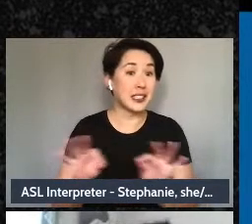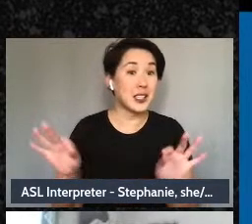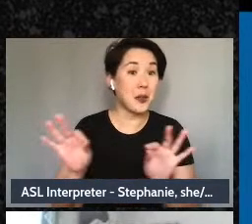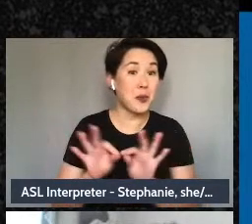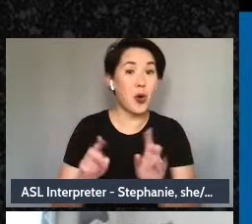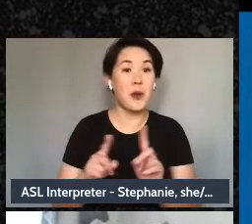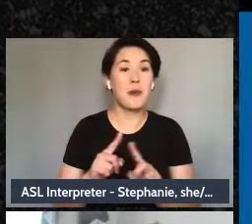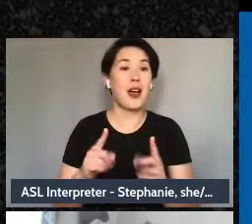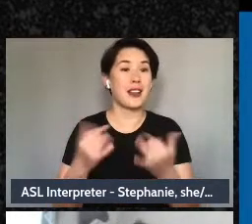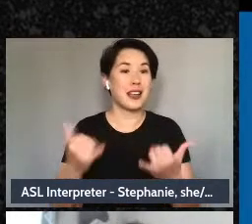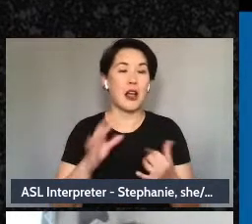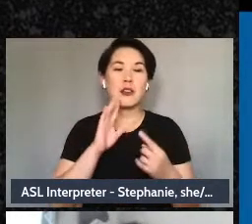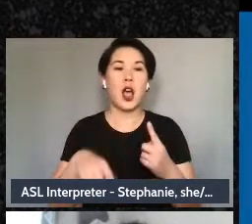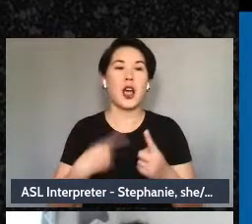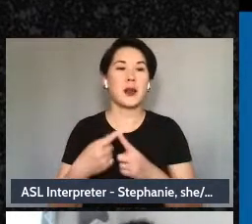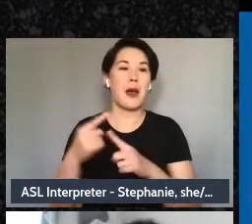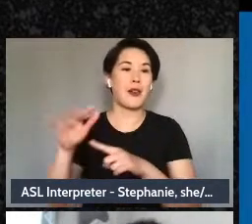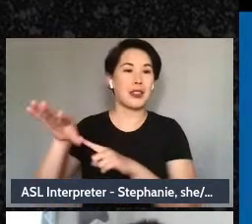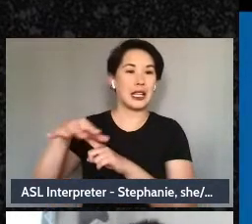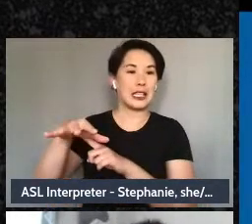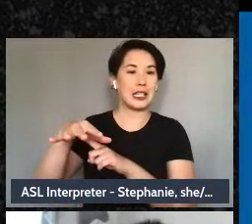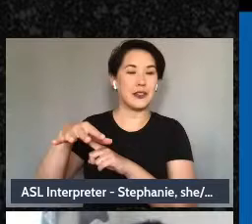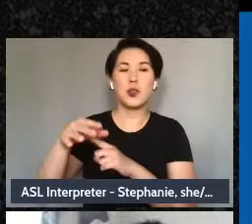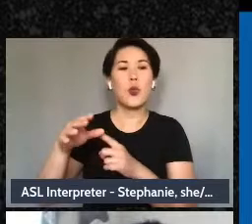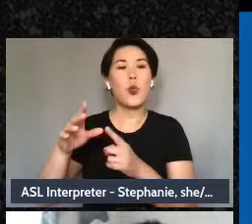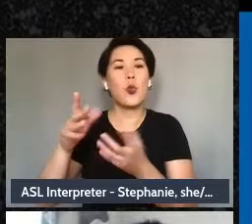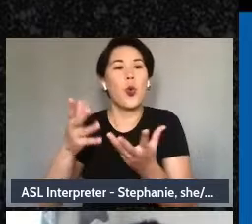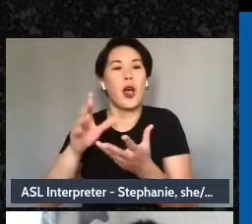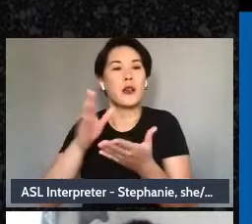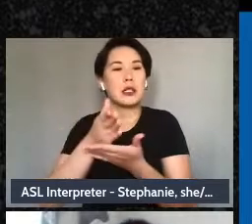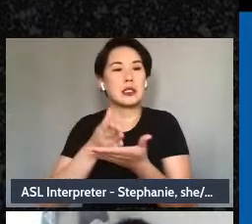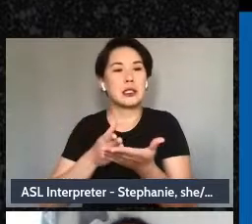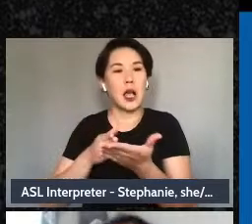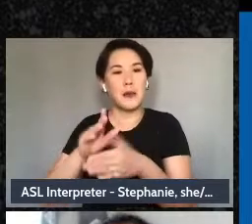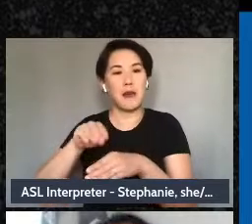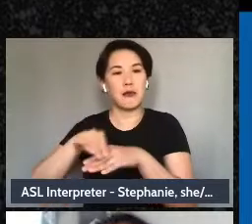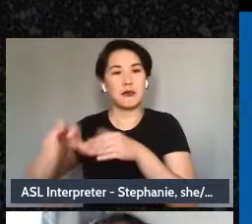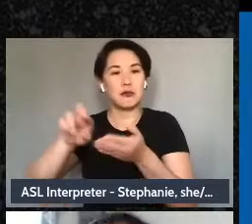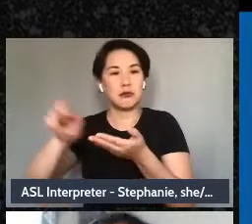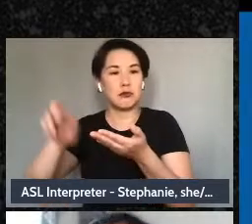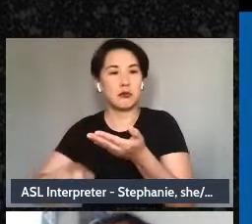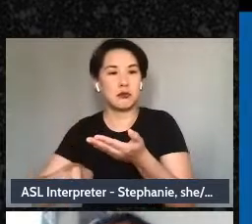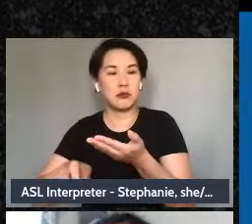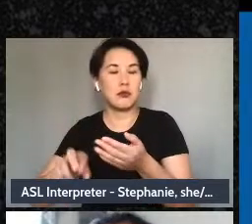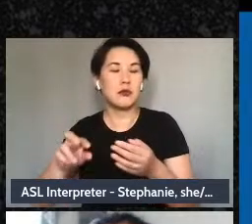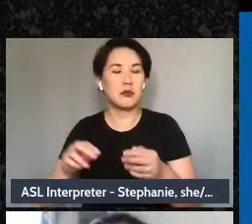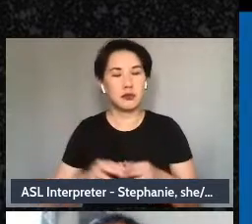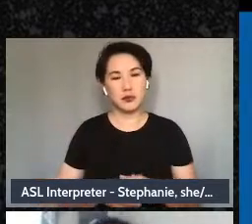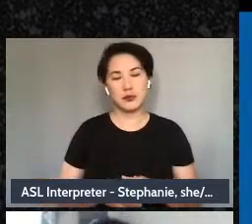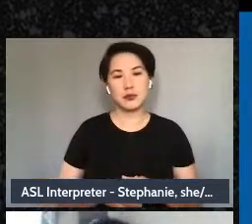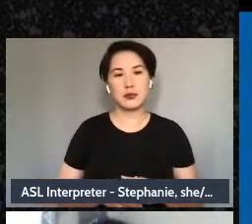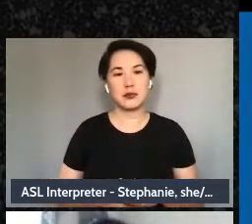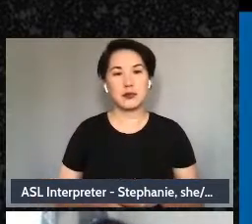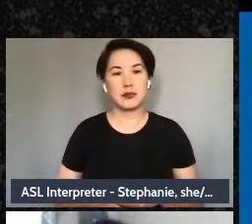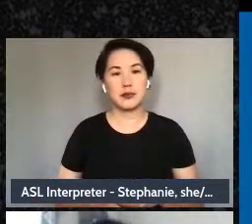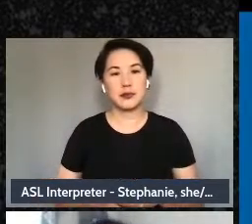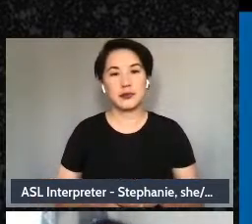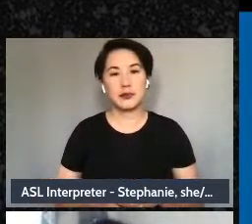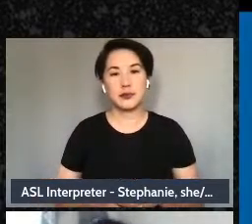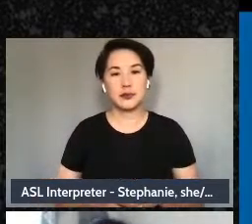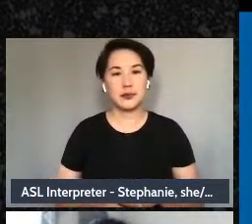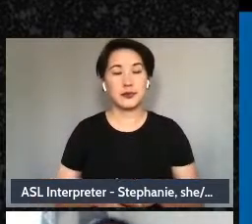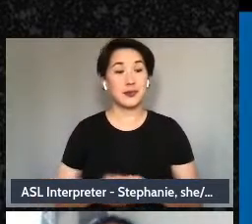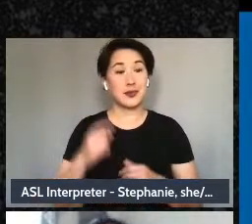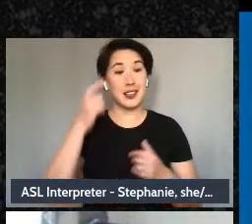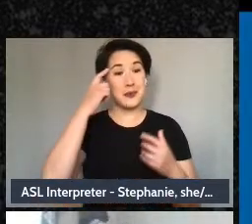leaves. What are some of the outcomes for some of these? What are some of the outcomes from the